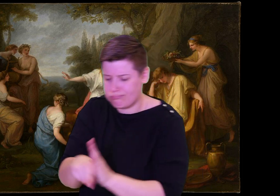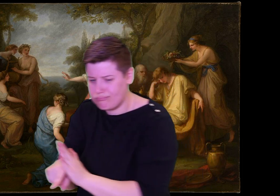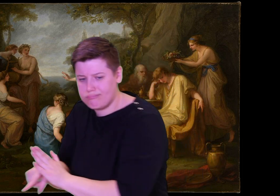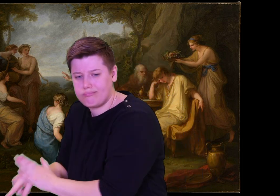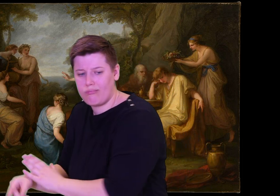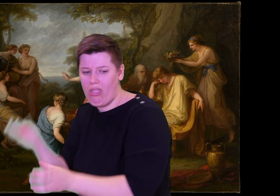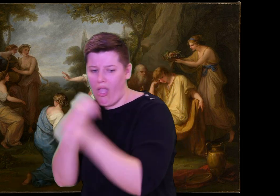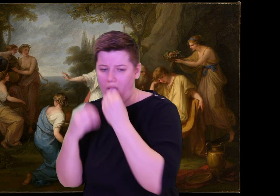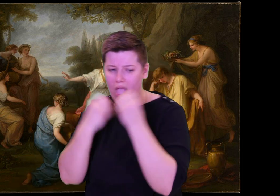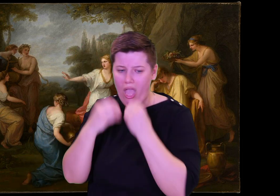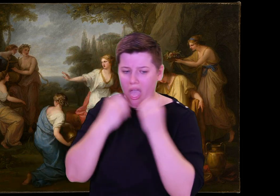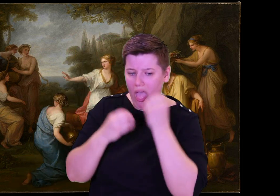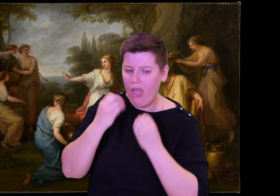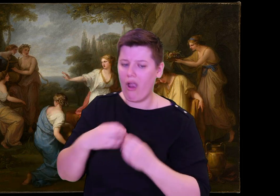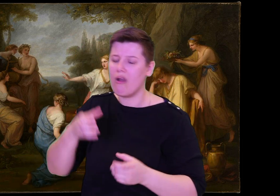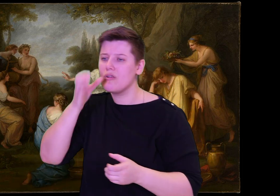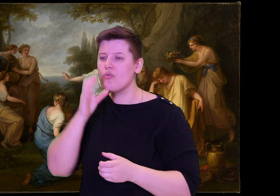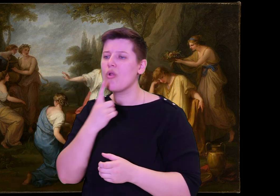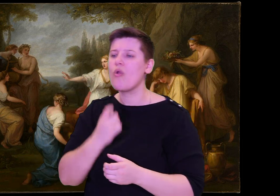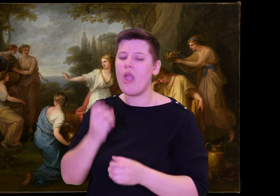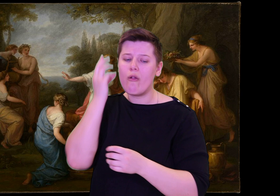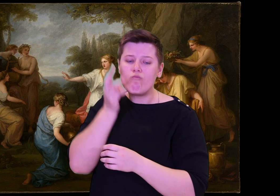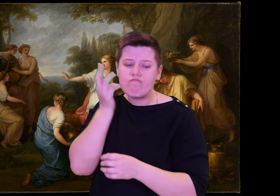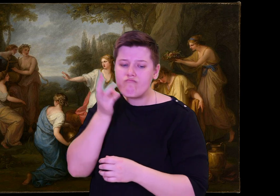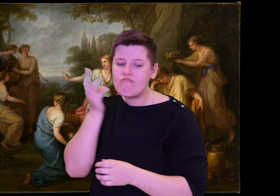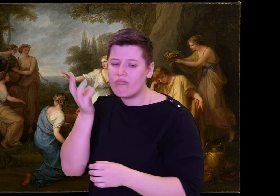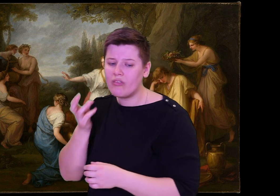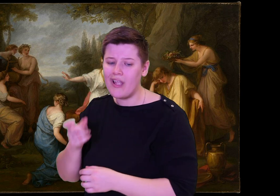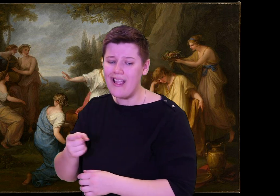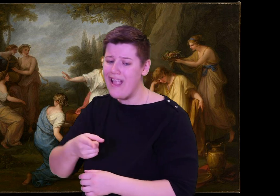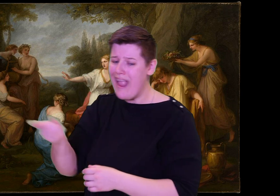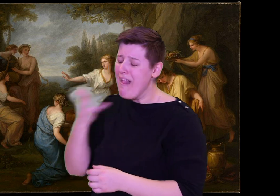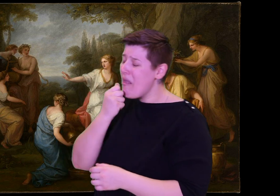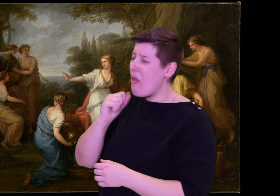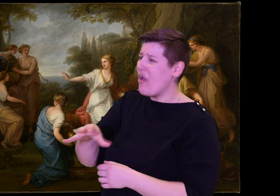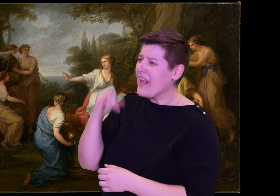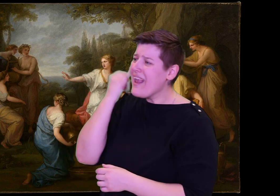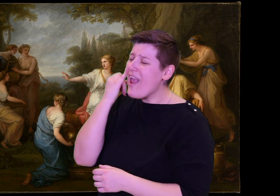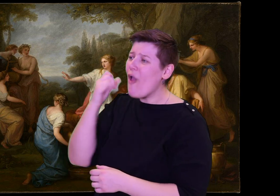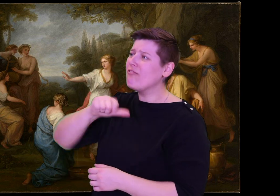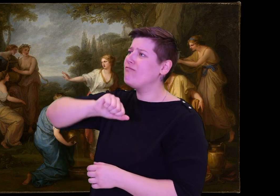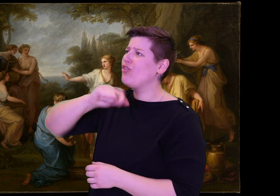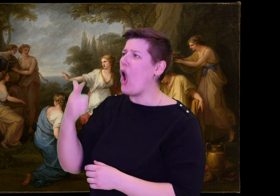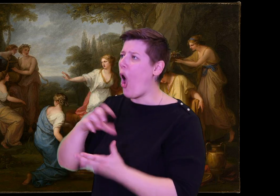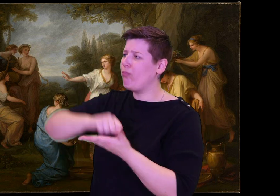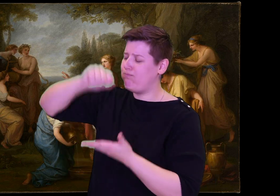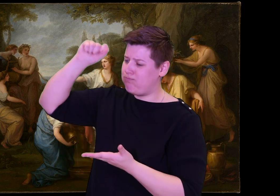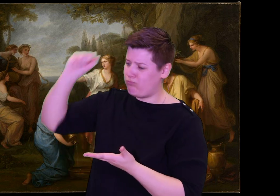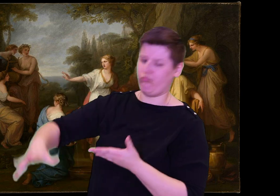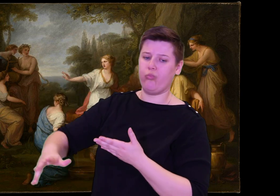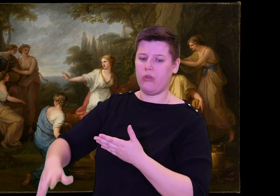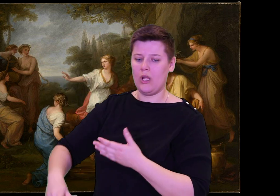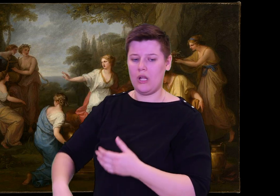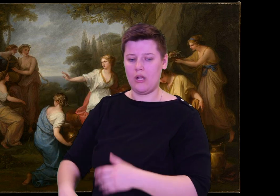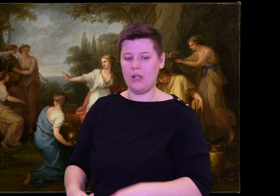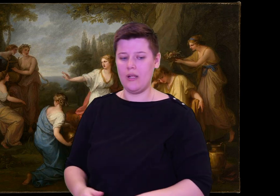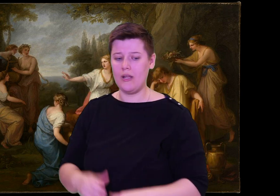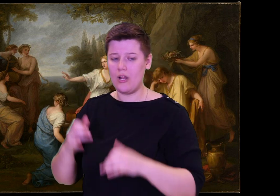I need this help for myself. My family has suffered two disasters.